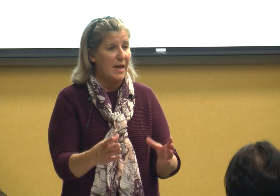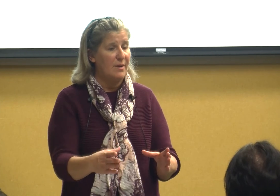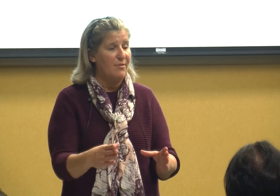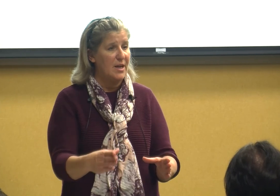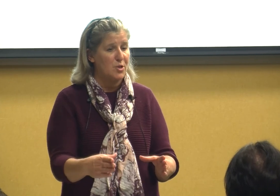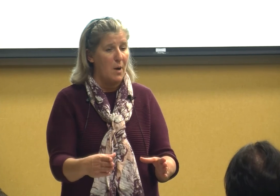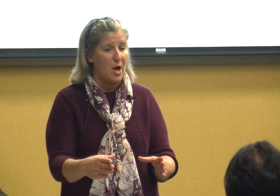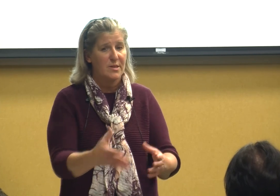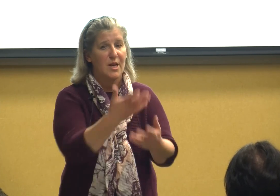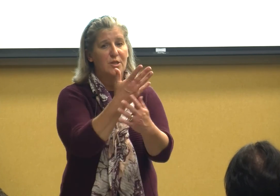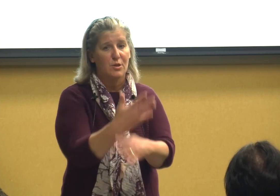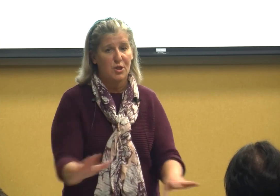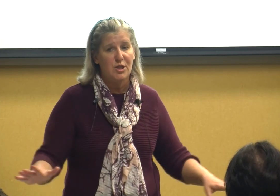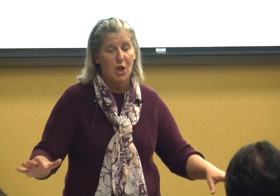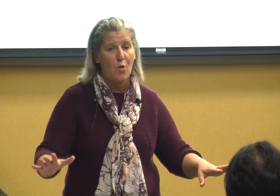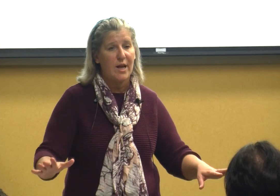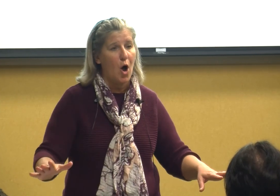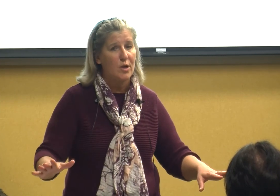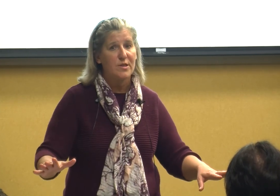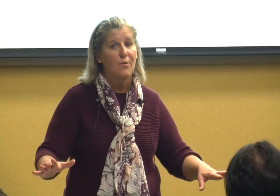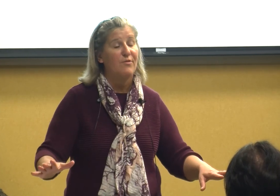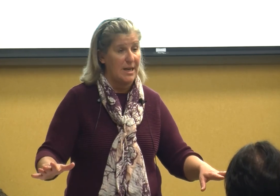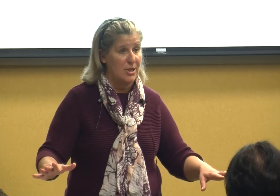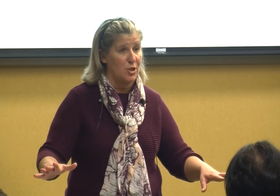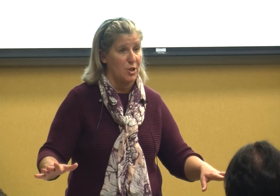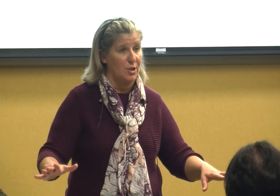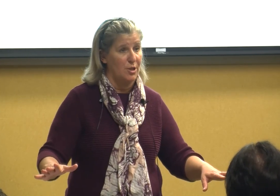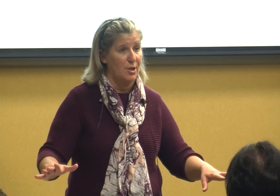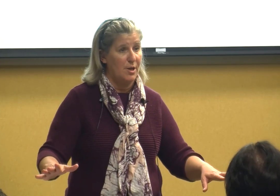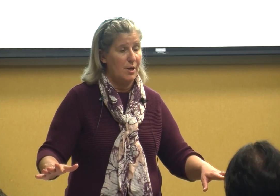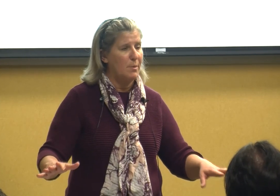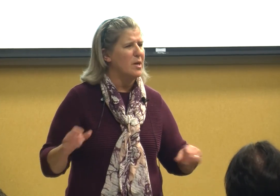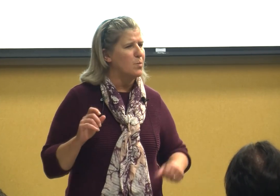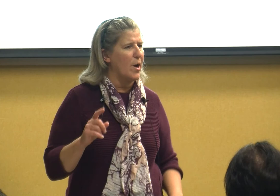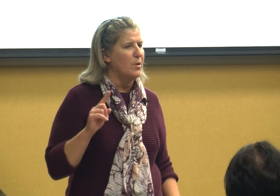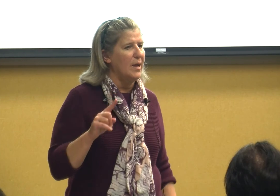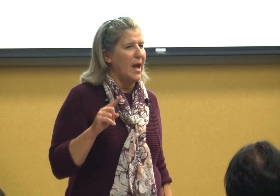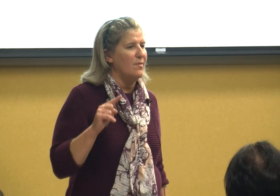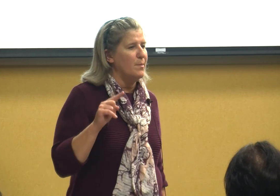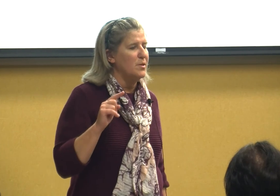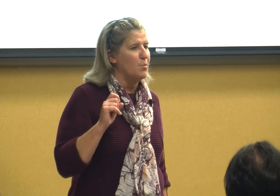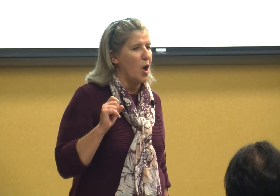a finish box so she's learning also finished because where do we have the most problems